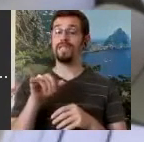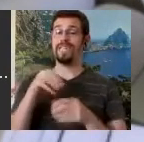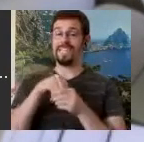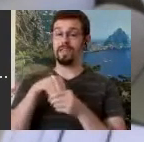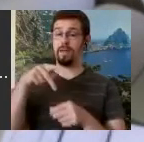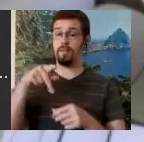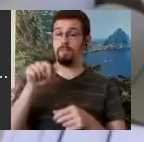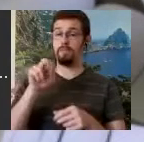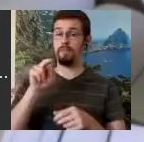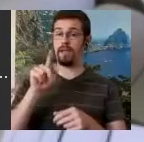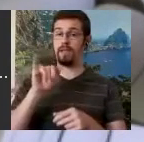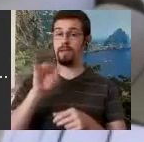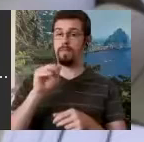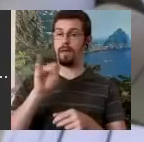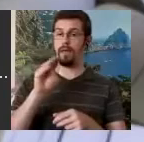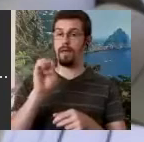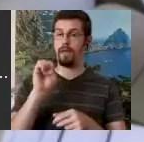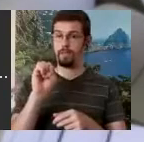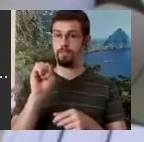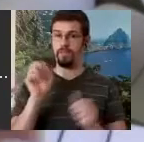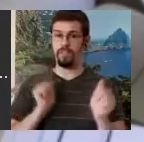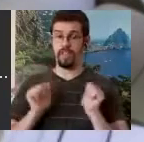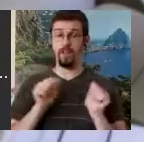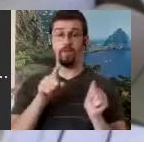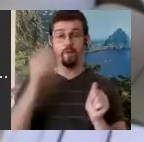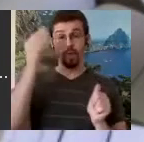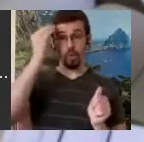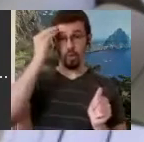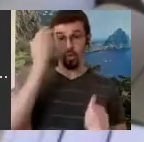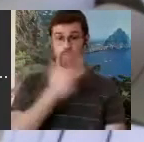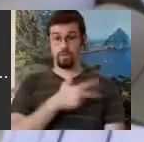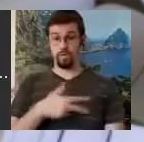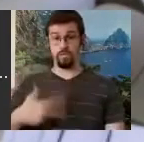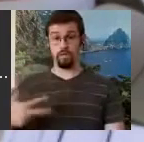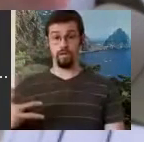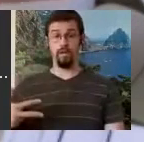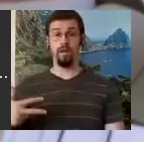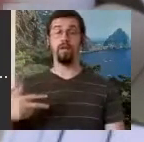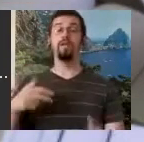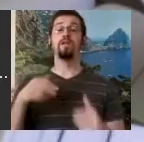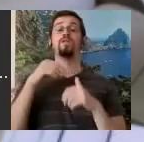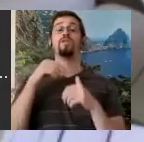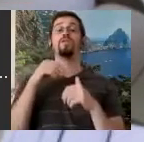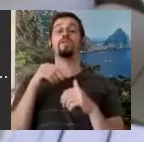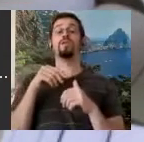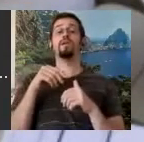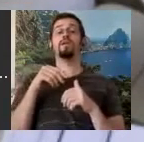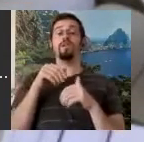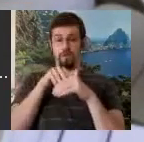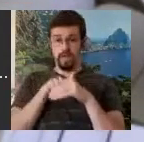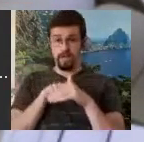familiar with Denmark, you enter the Tivoli Gardens and right to the left is